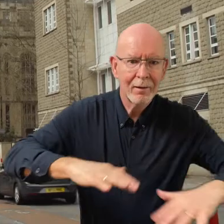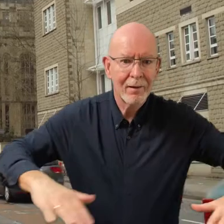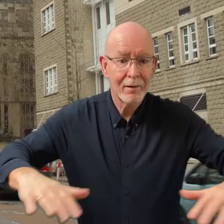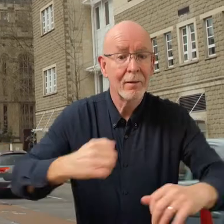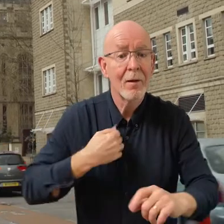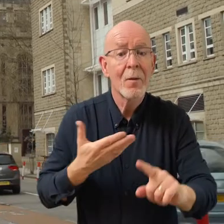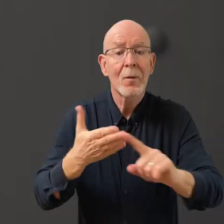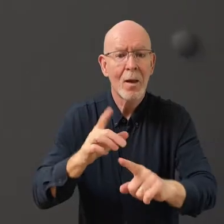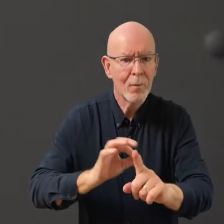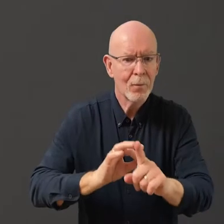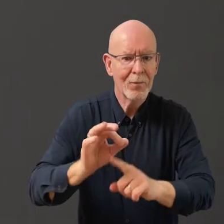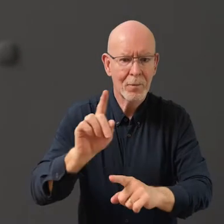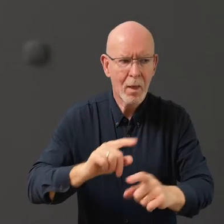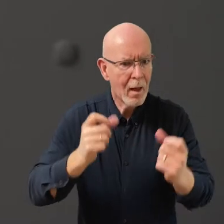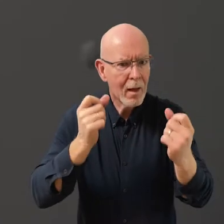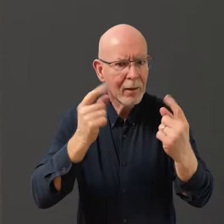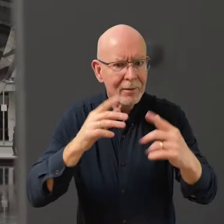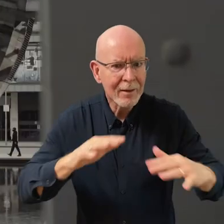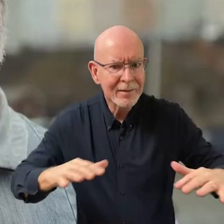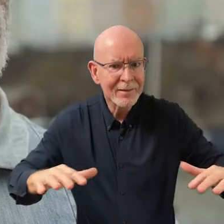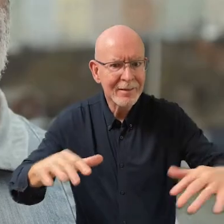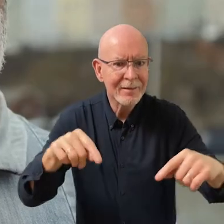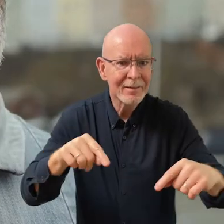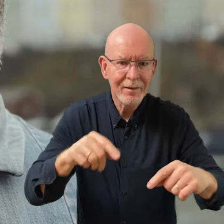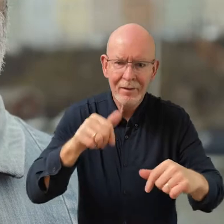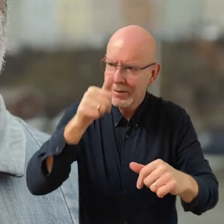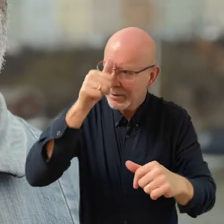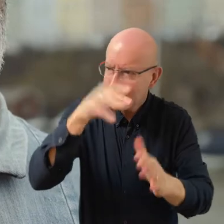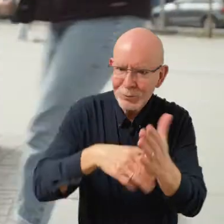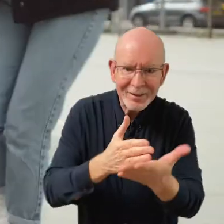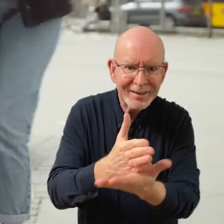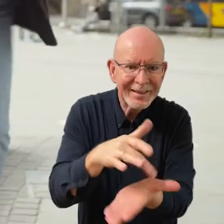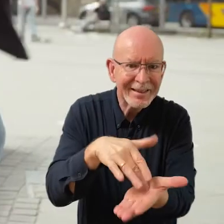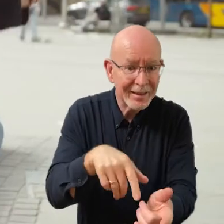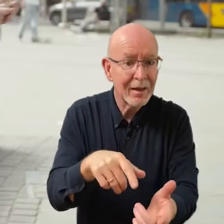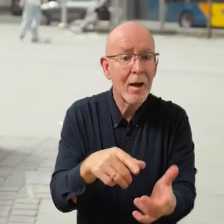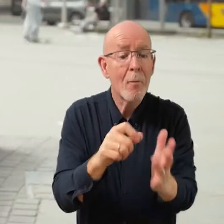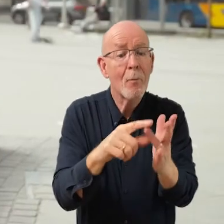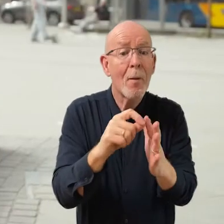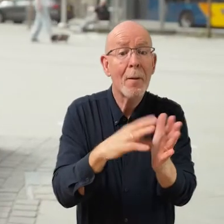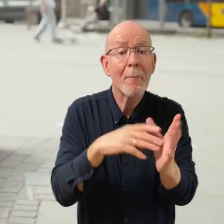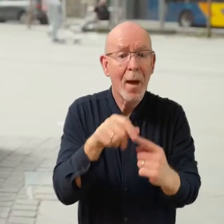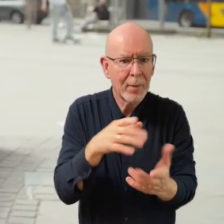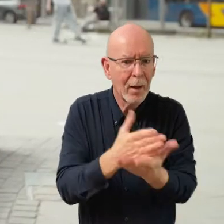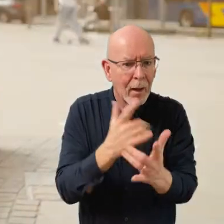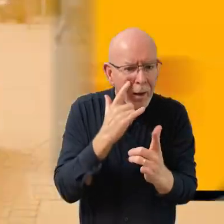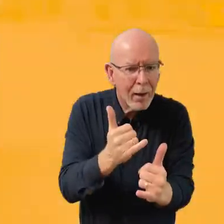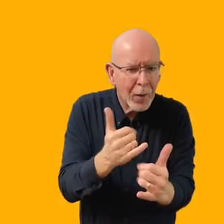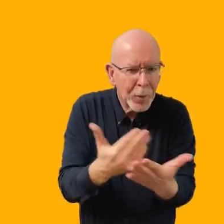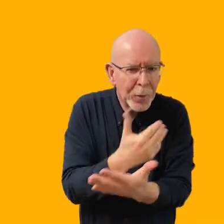Our goal, is to improve people's understanding and experience in the city. PopMap is an experimental prototype that we developed